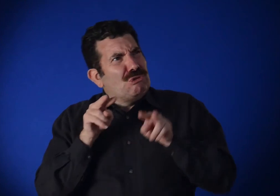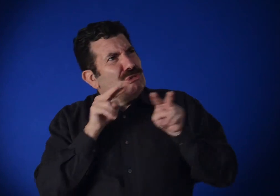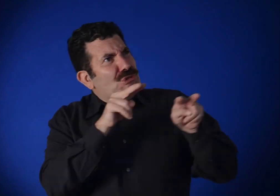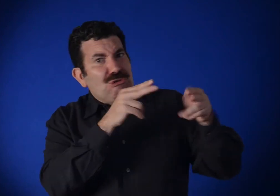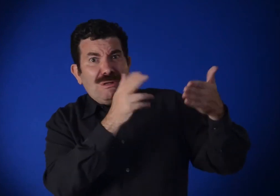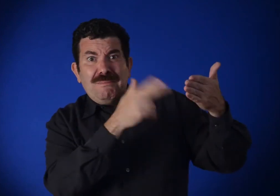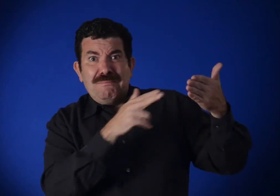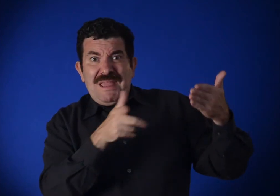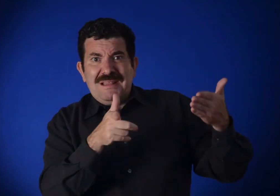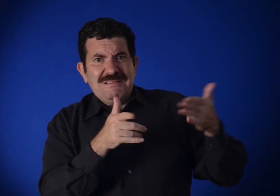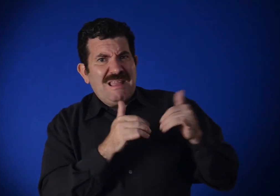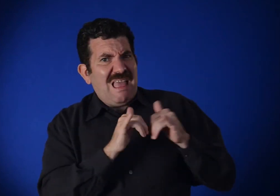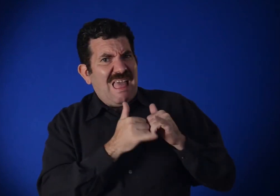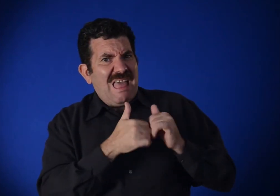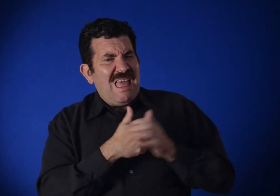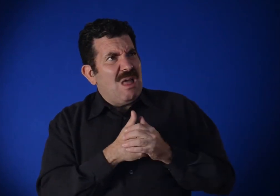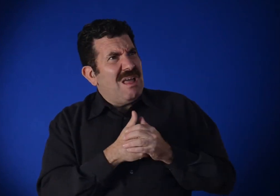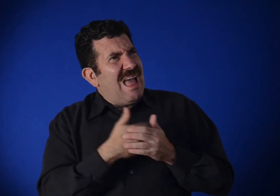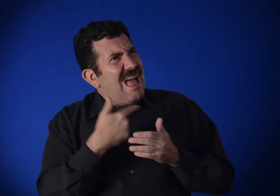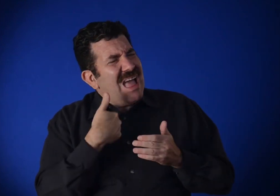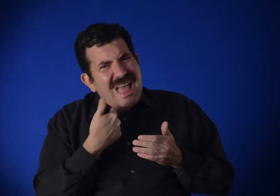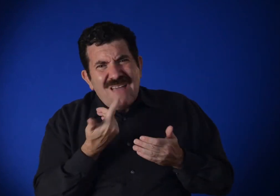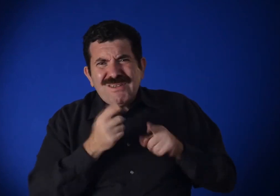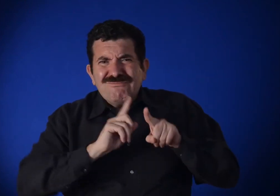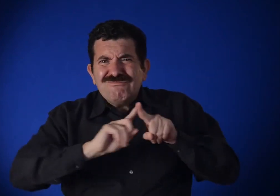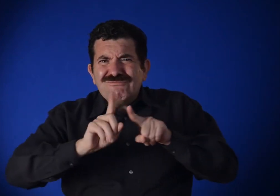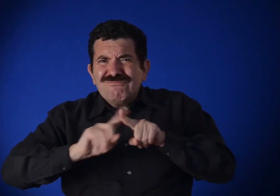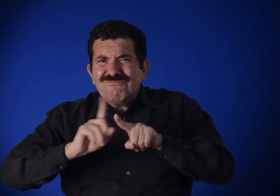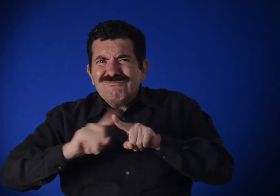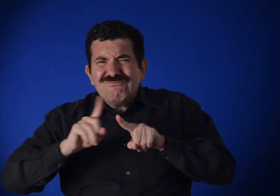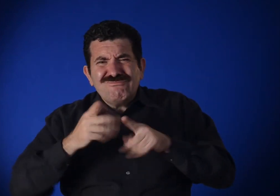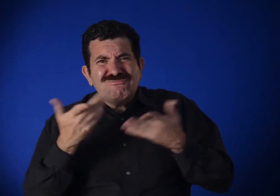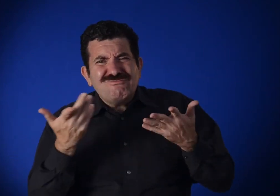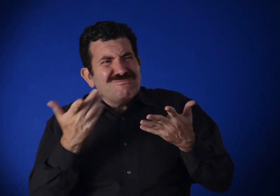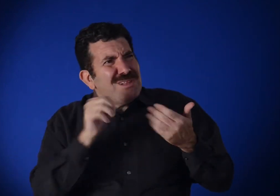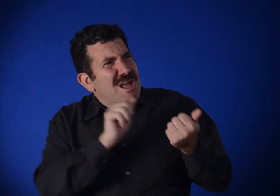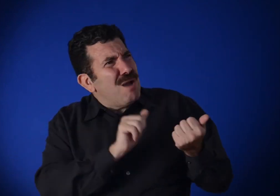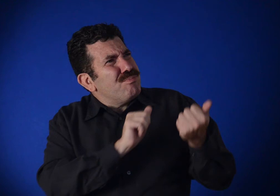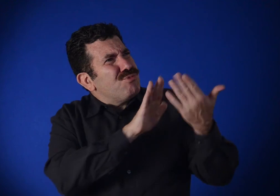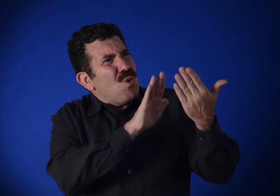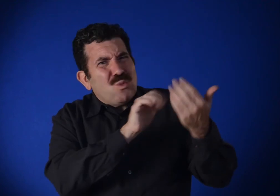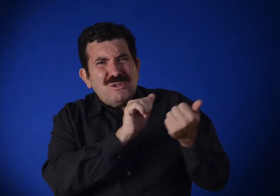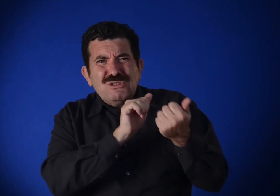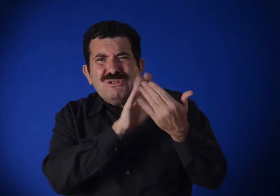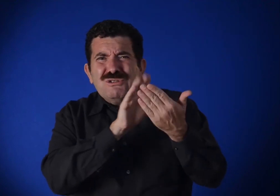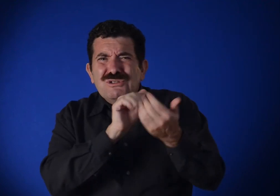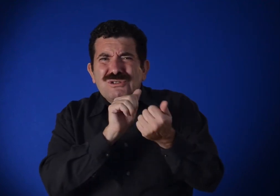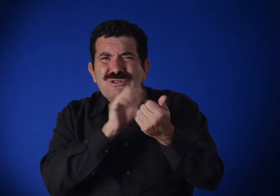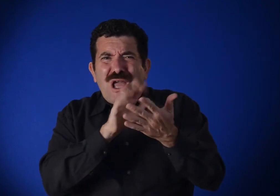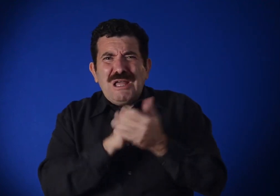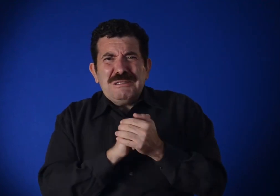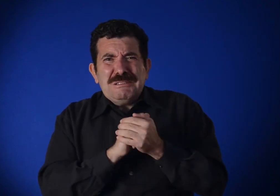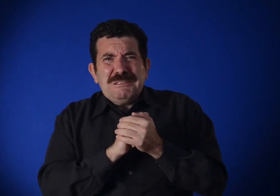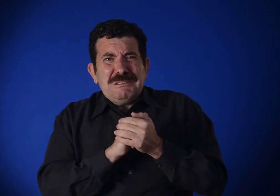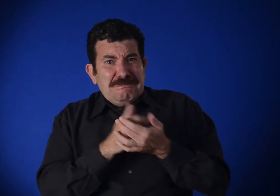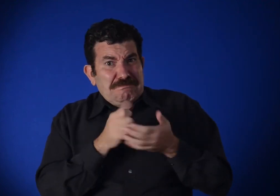"We have this world of possibilities for how to approach the painting.